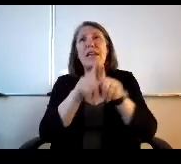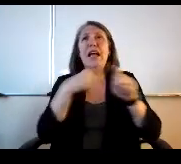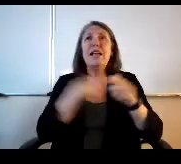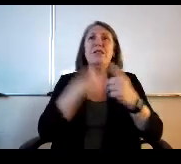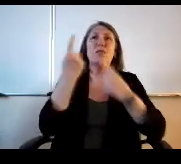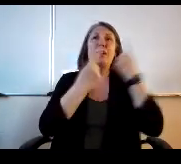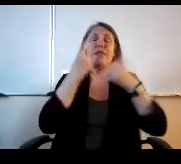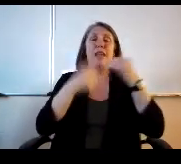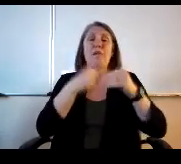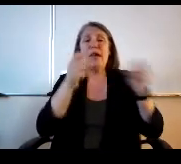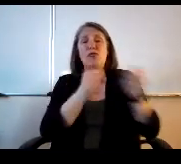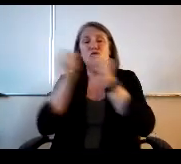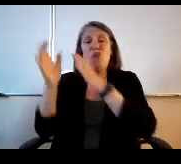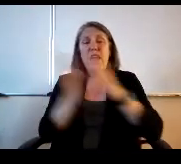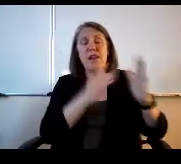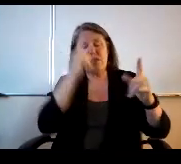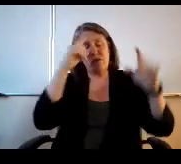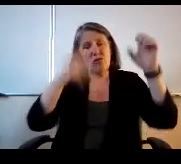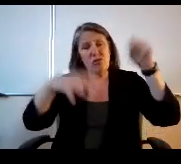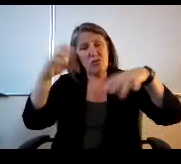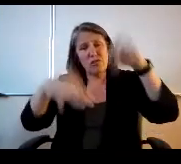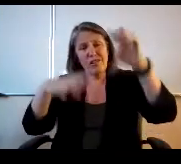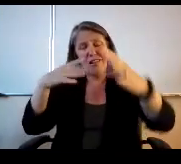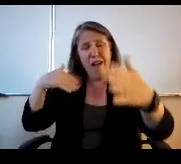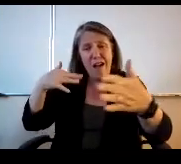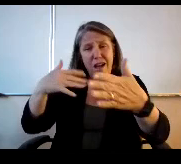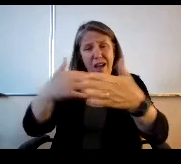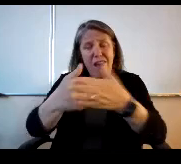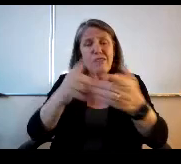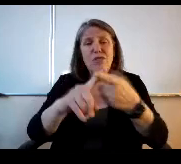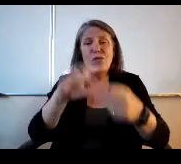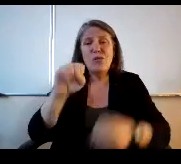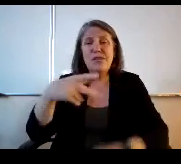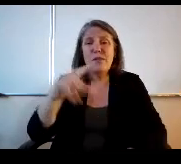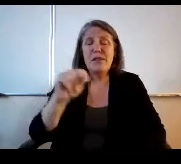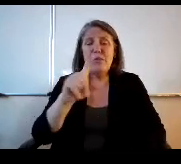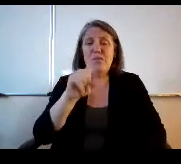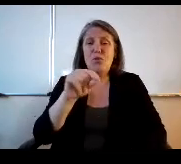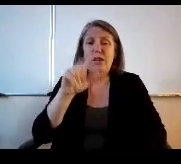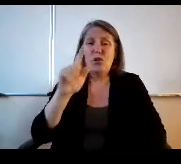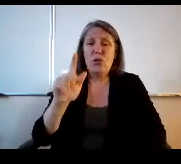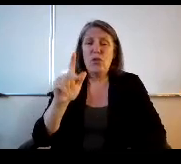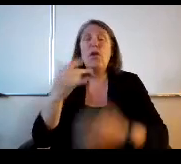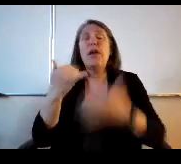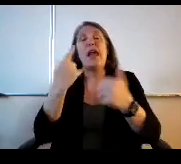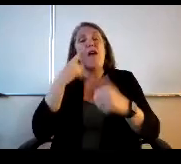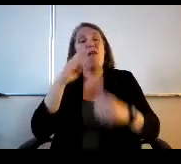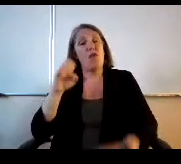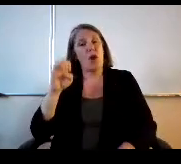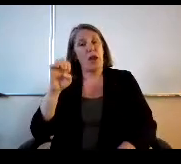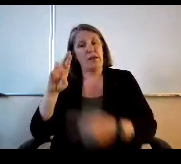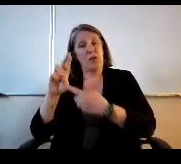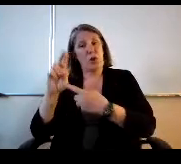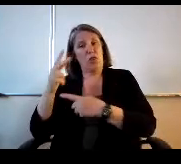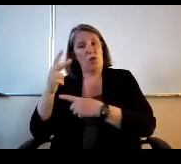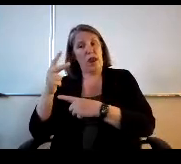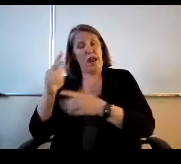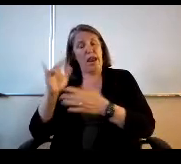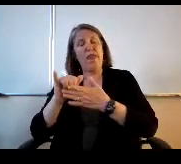as we think about strategizing all the way up until September 23. Now for S or three, the ones that Mr.